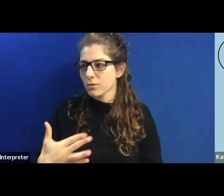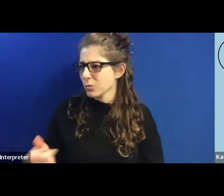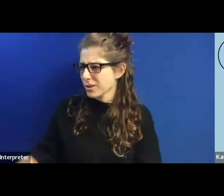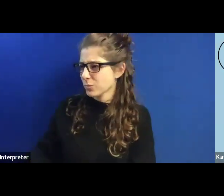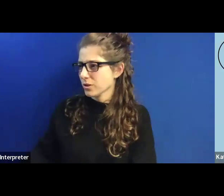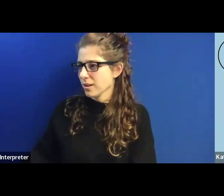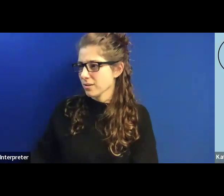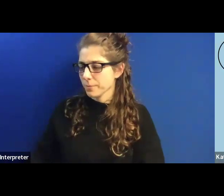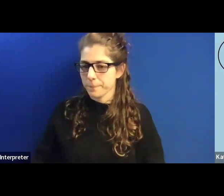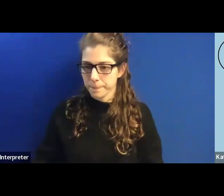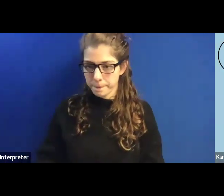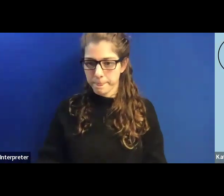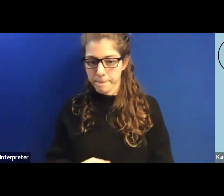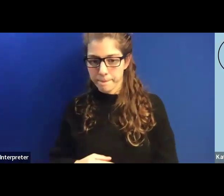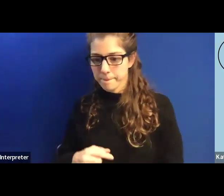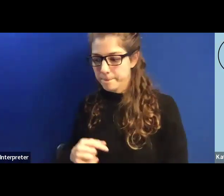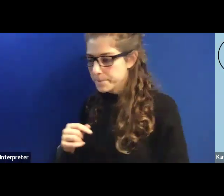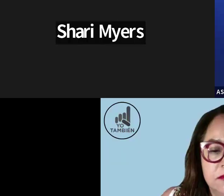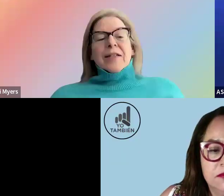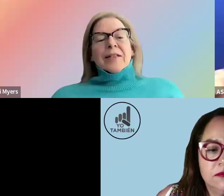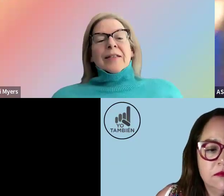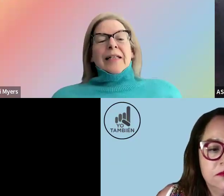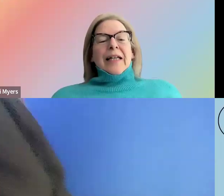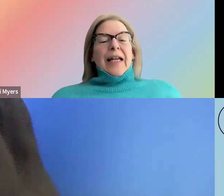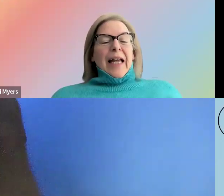Thank you, Katia.